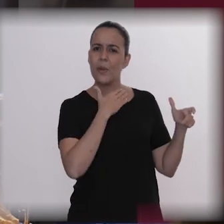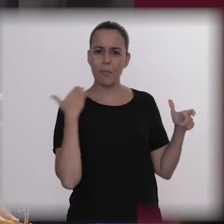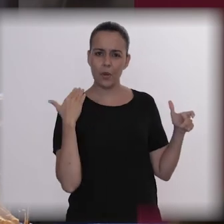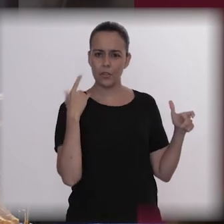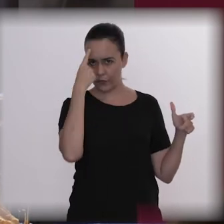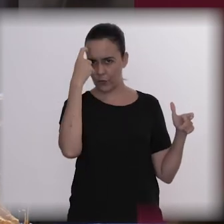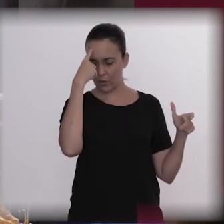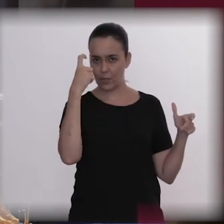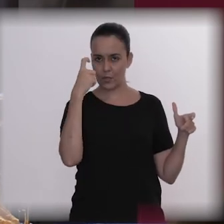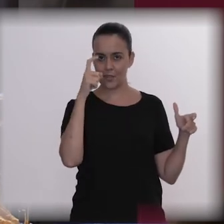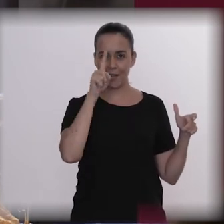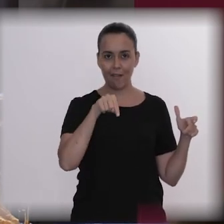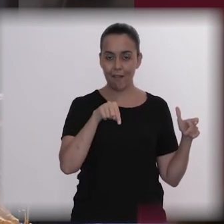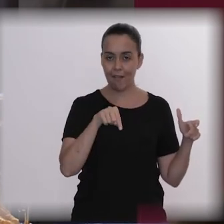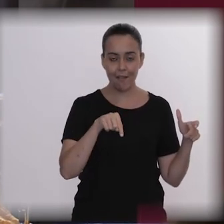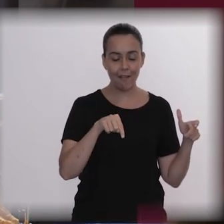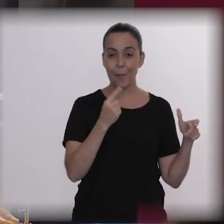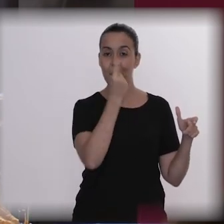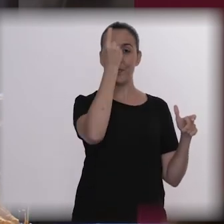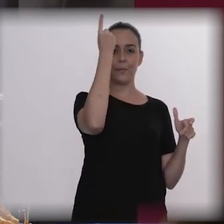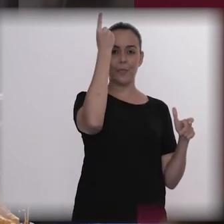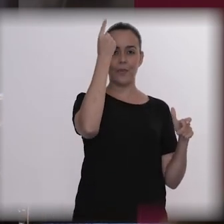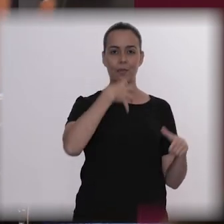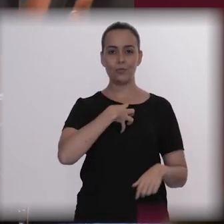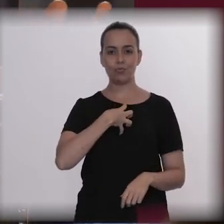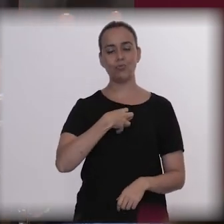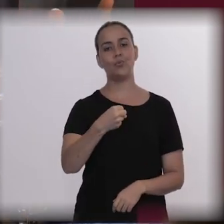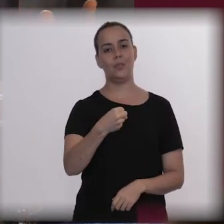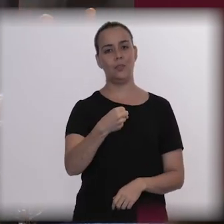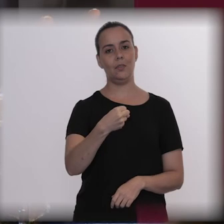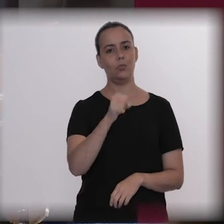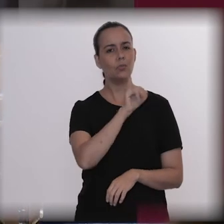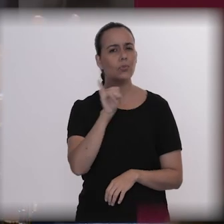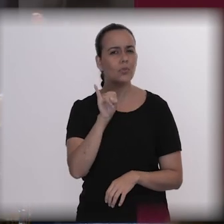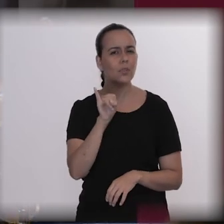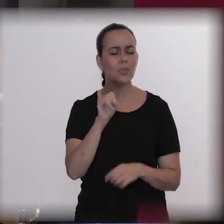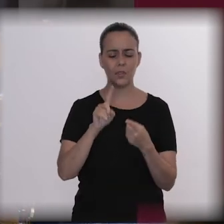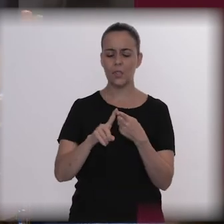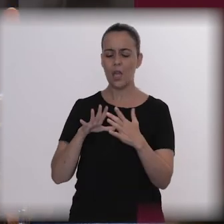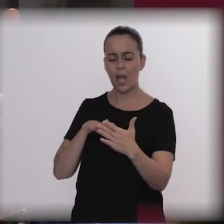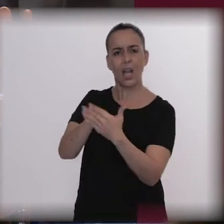More than all the others together. So, if you consider homicide, accident and war combined